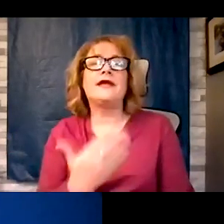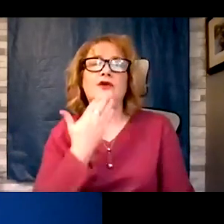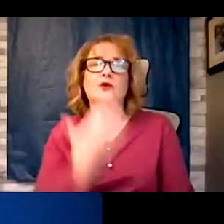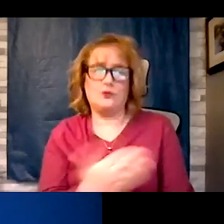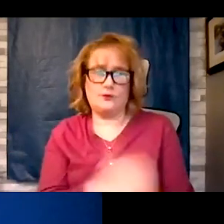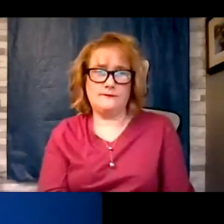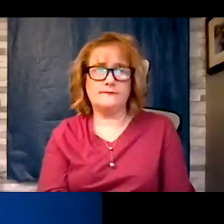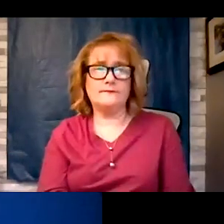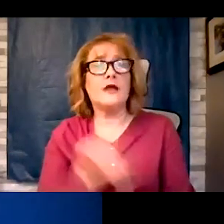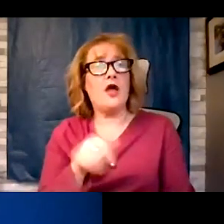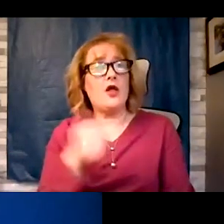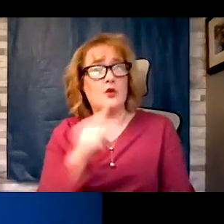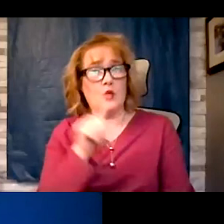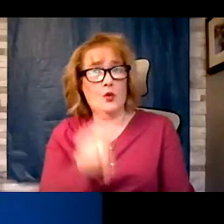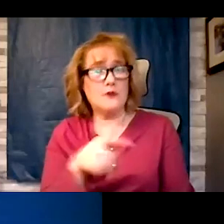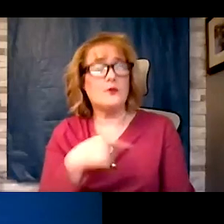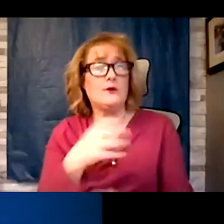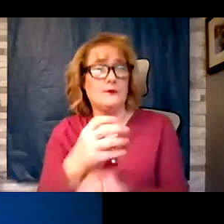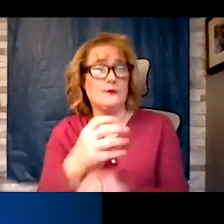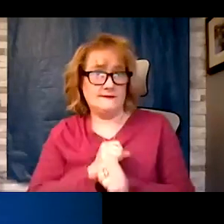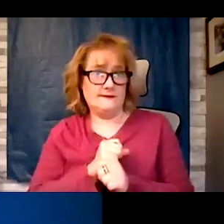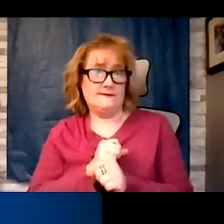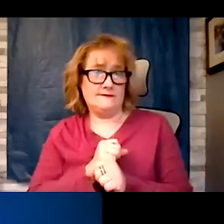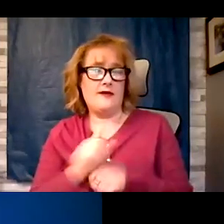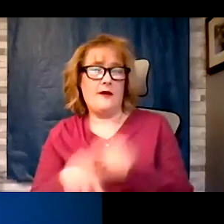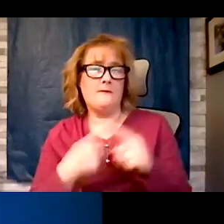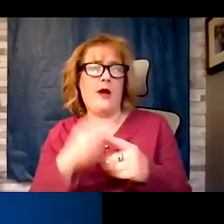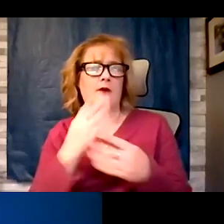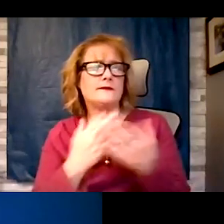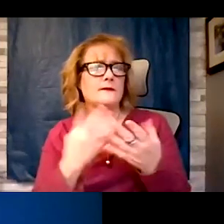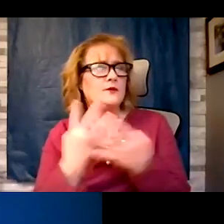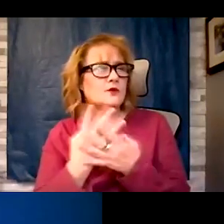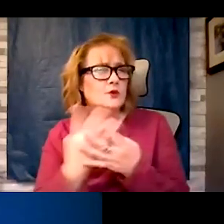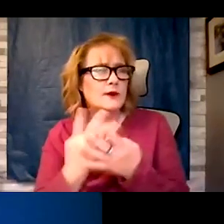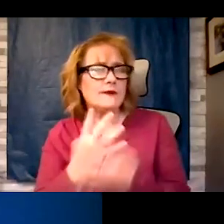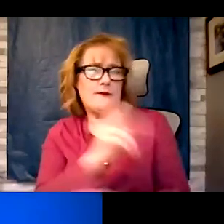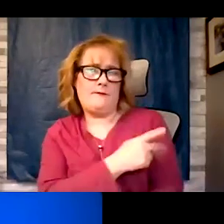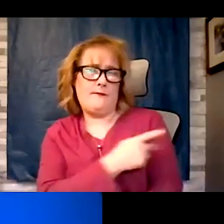Another question was about some of the screenings that patients that asks their physicians for. What is the